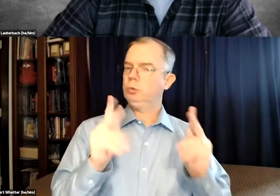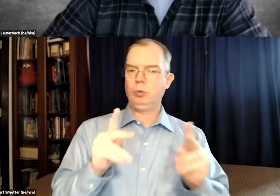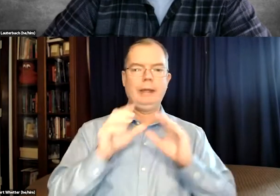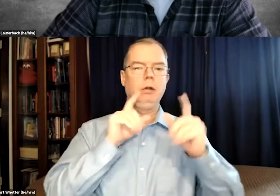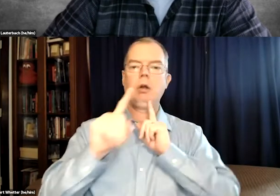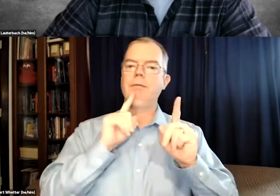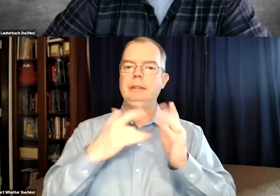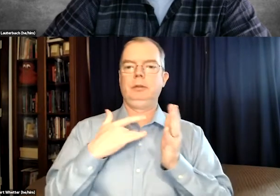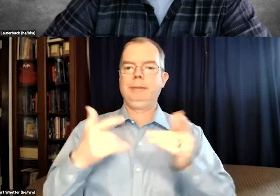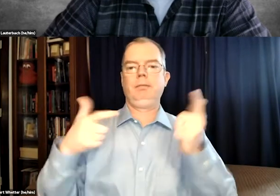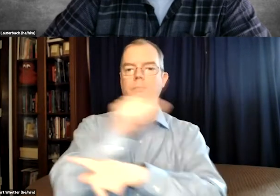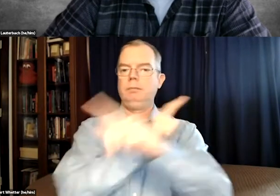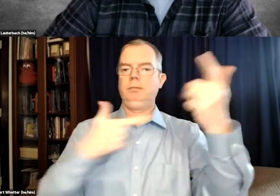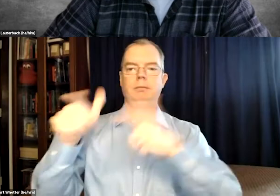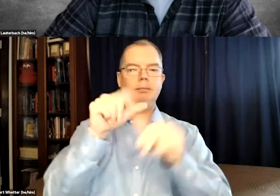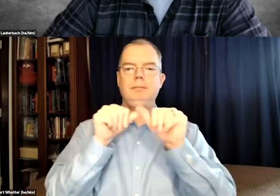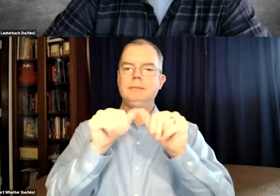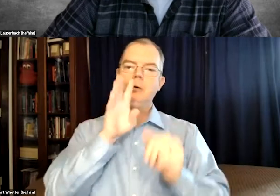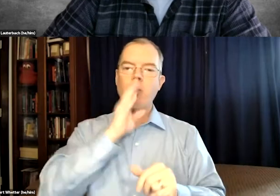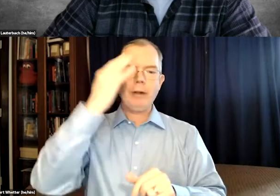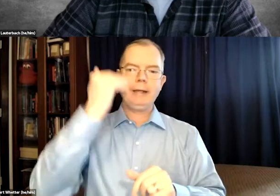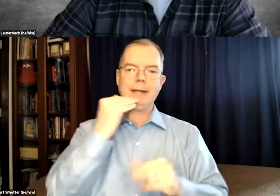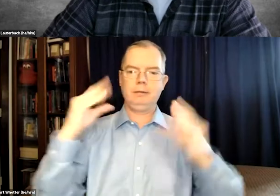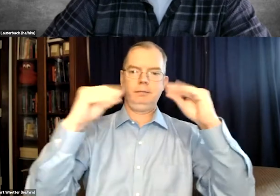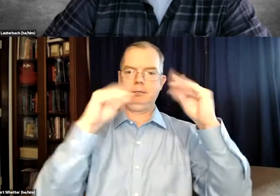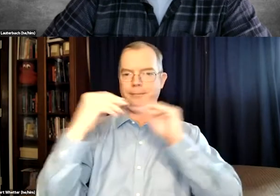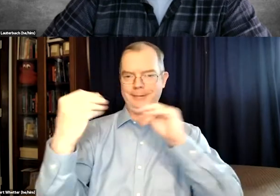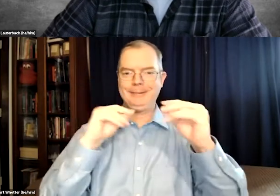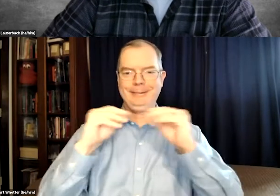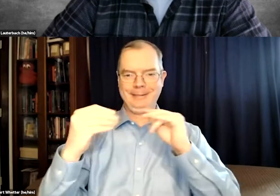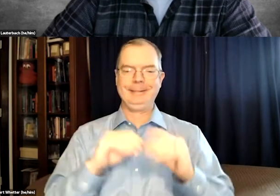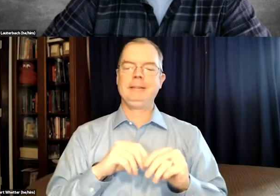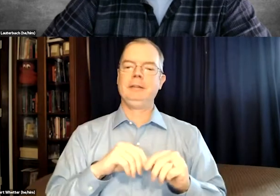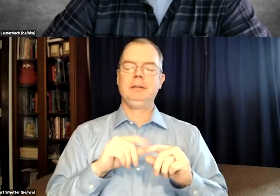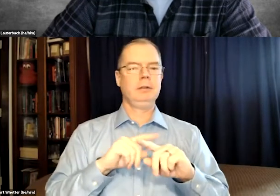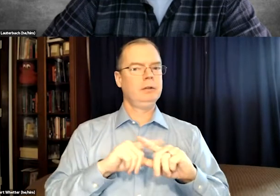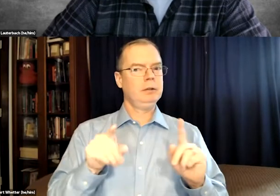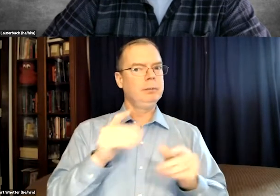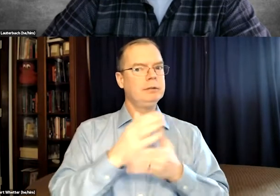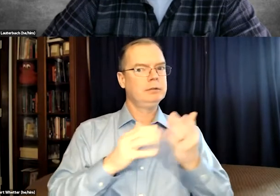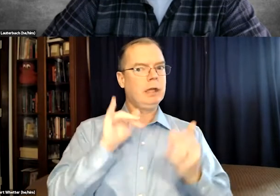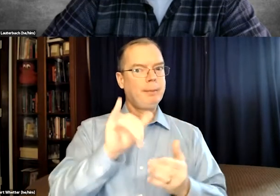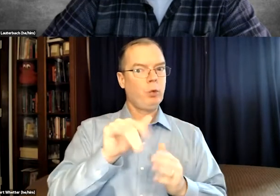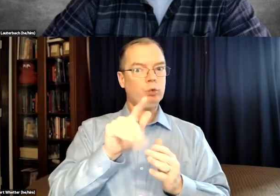And in a news situation it's okay because the conversation tends to be just talking heads talking at each other.